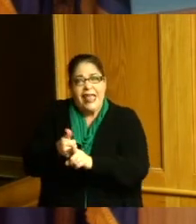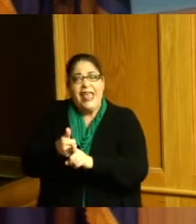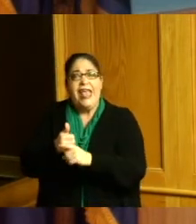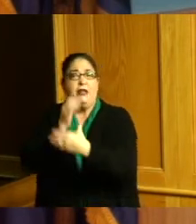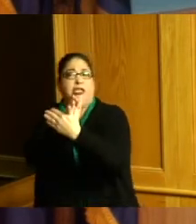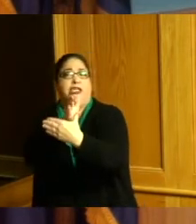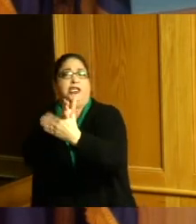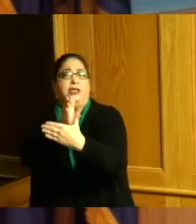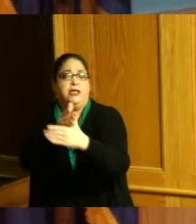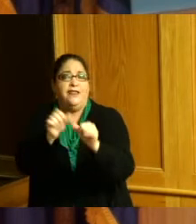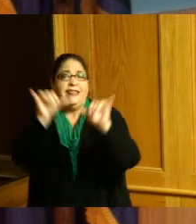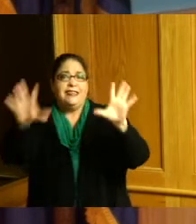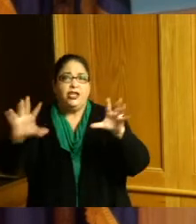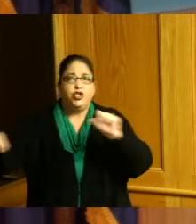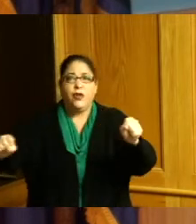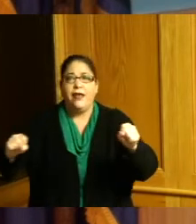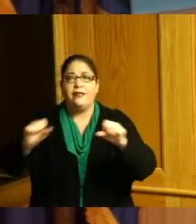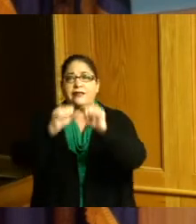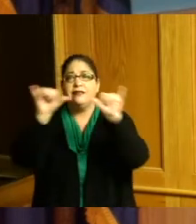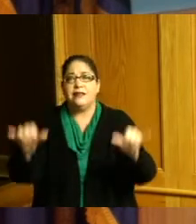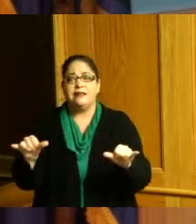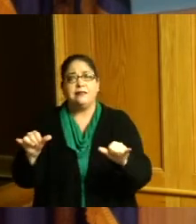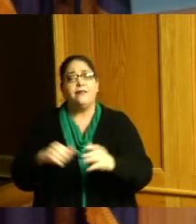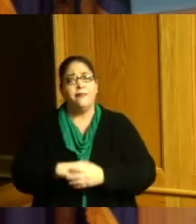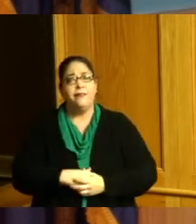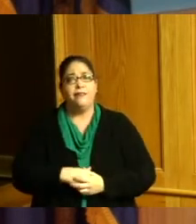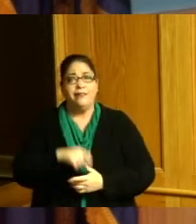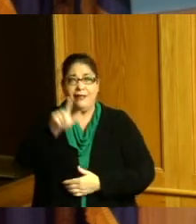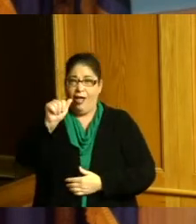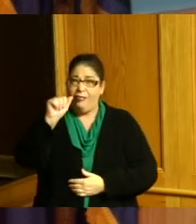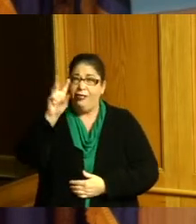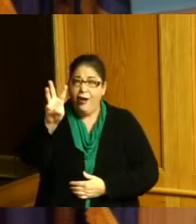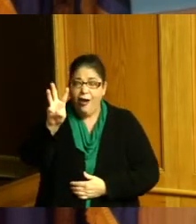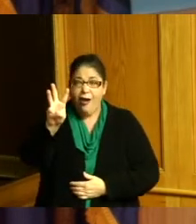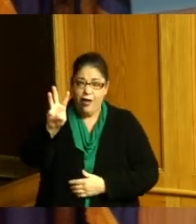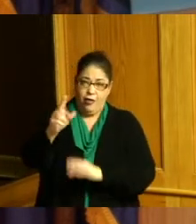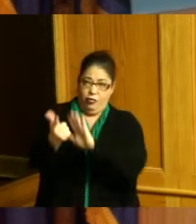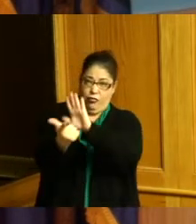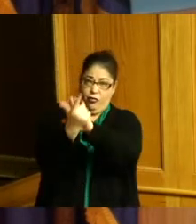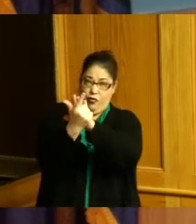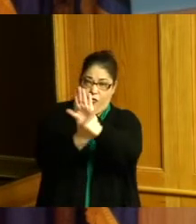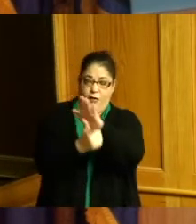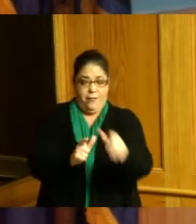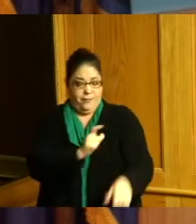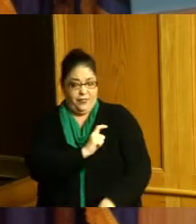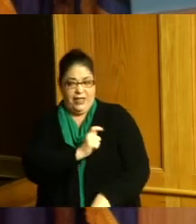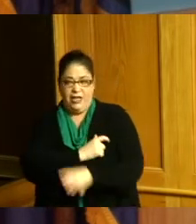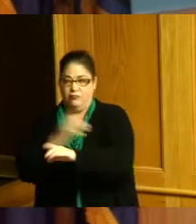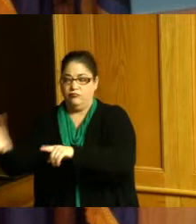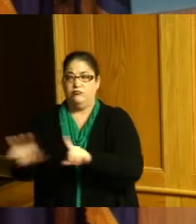Dr King was shaking it up the law was putting Dr King in jail elected officials had laws